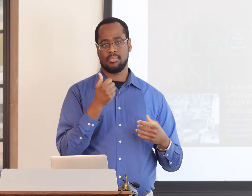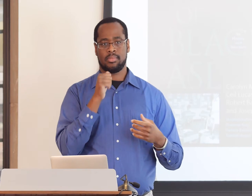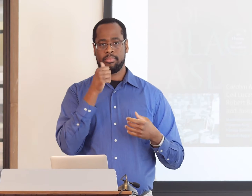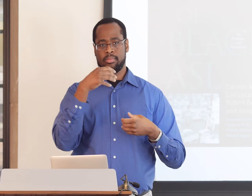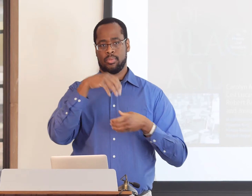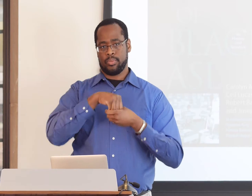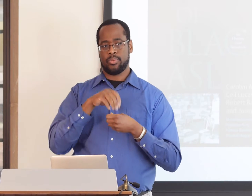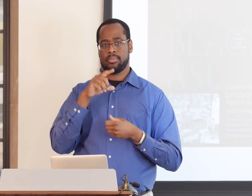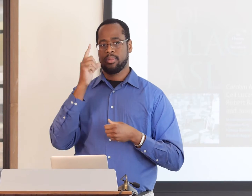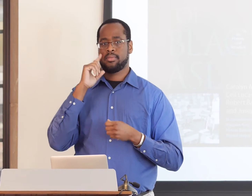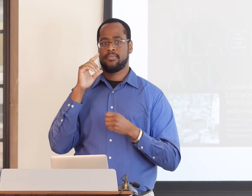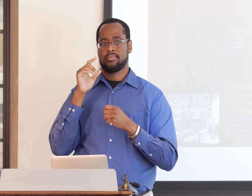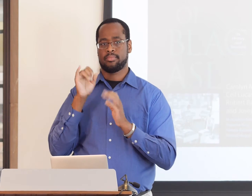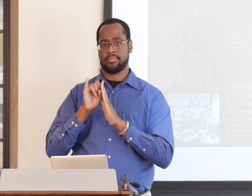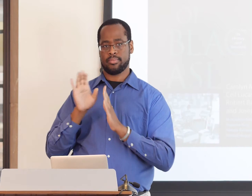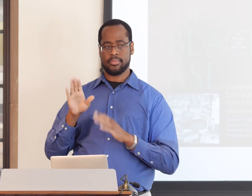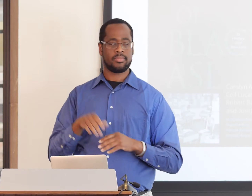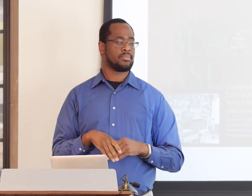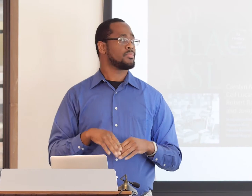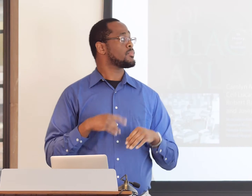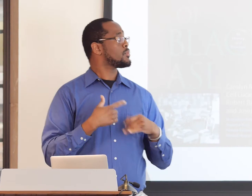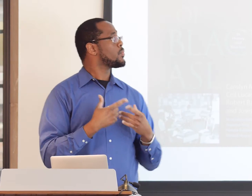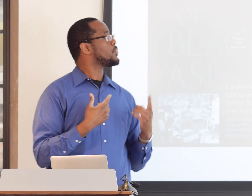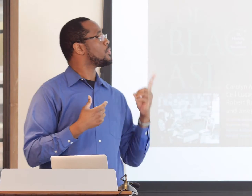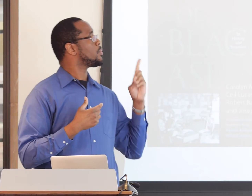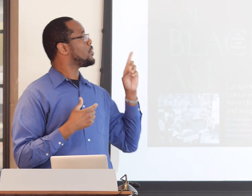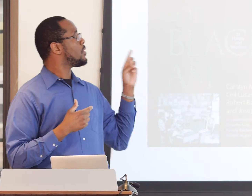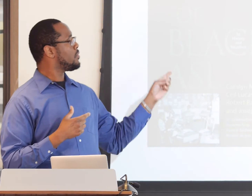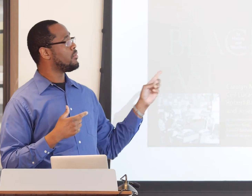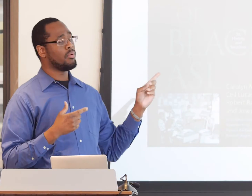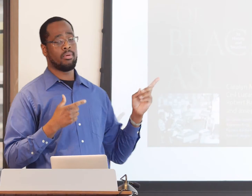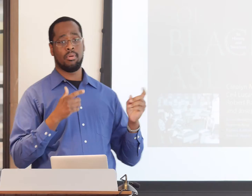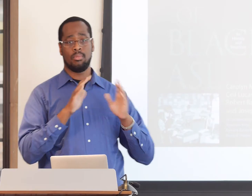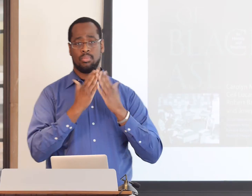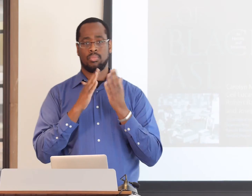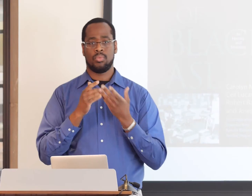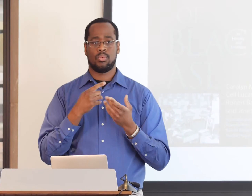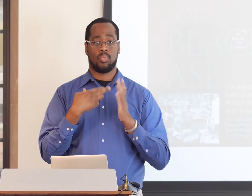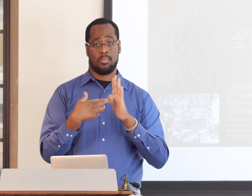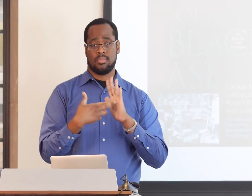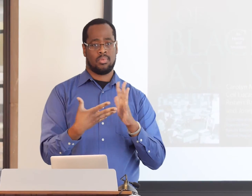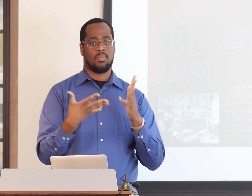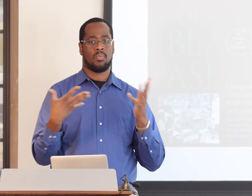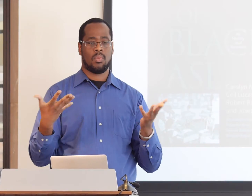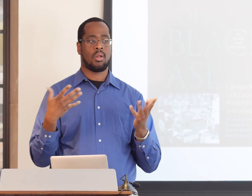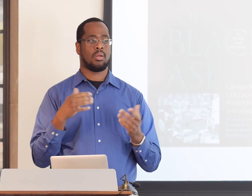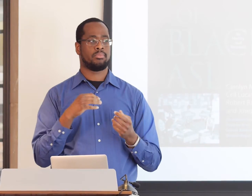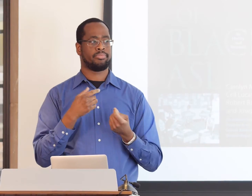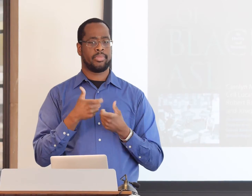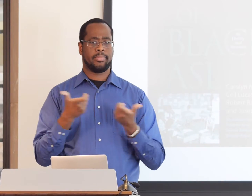there was so much linguistic research and publications for ASL used within the general population.